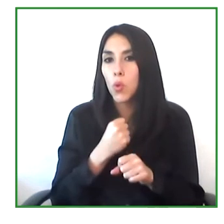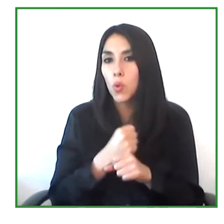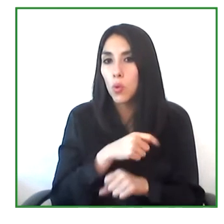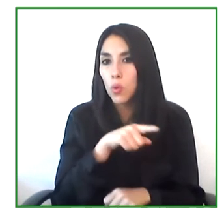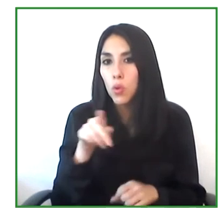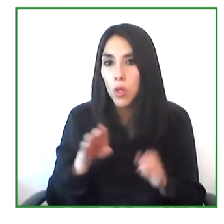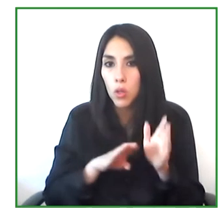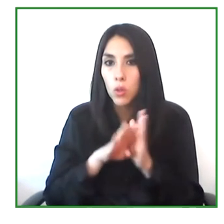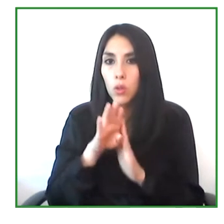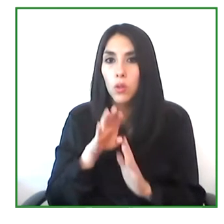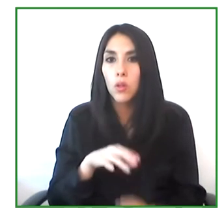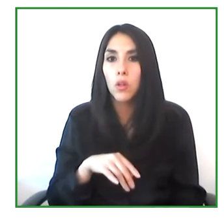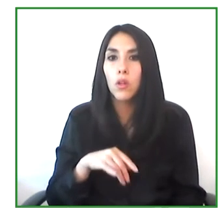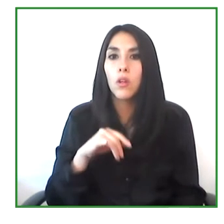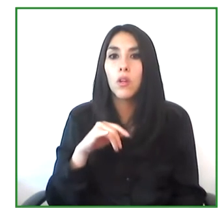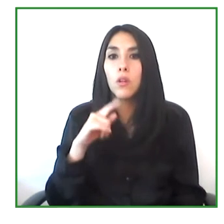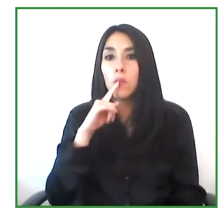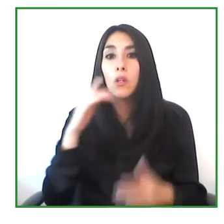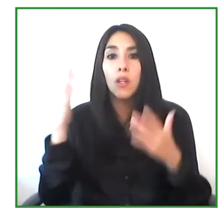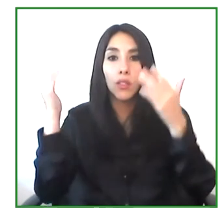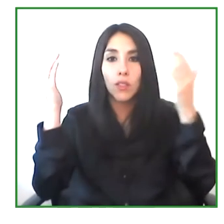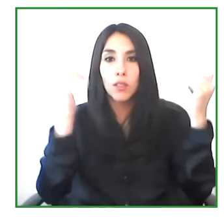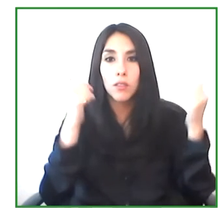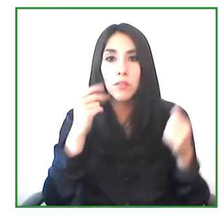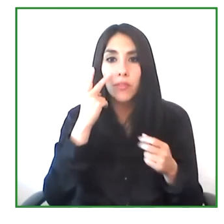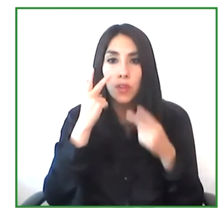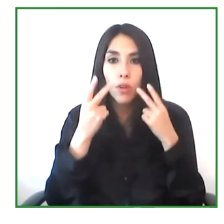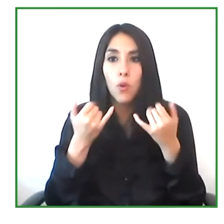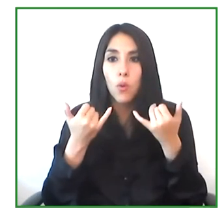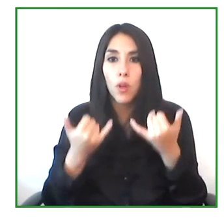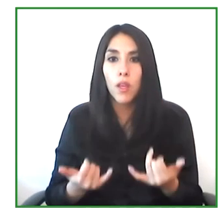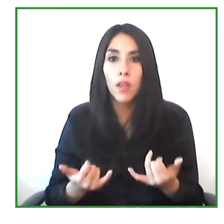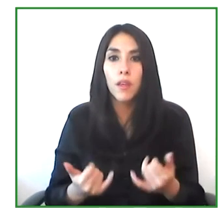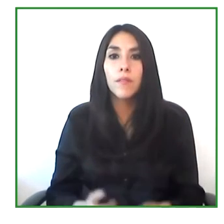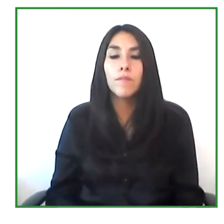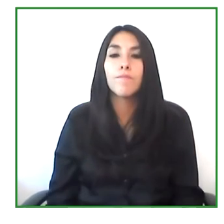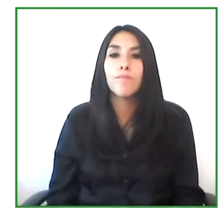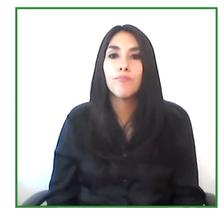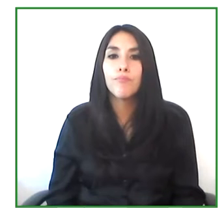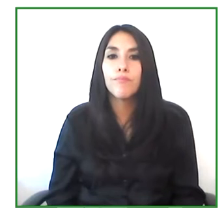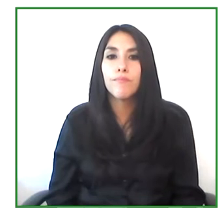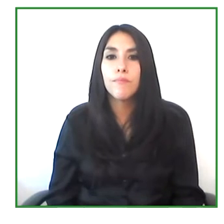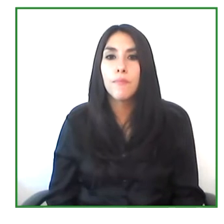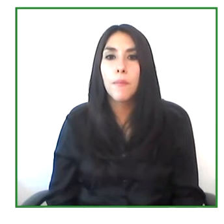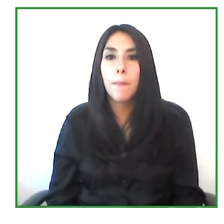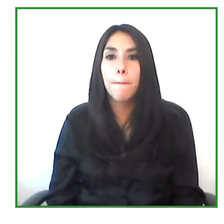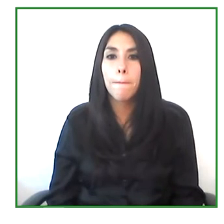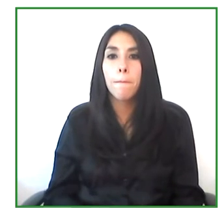and we'd like to send them a greeting because we know that they weren't able to be here today.